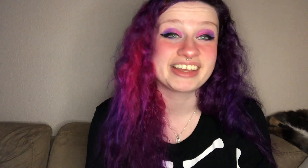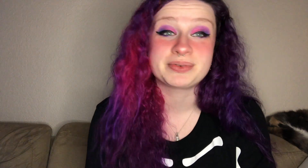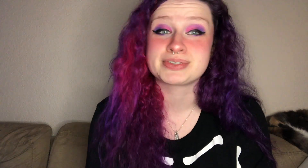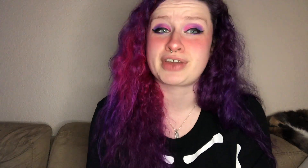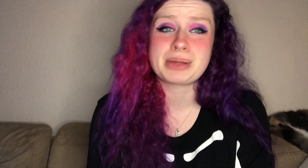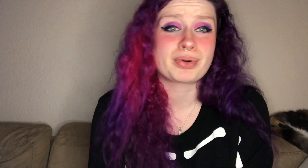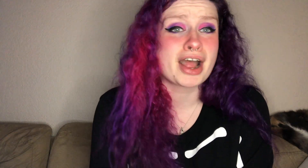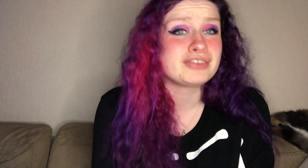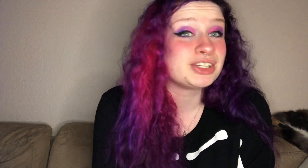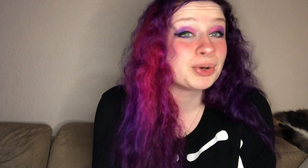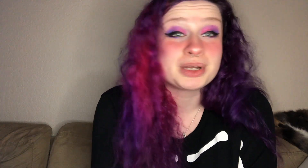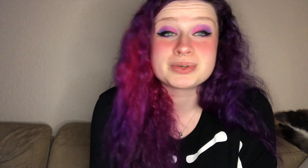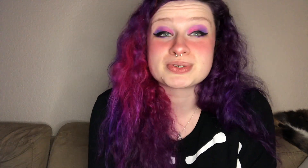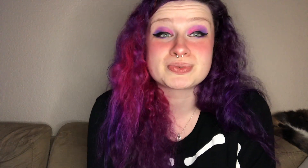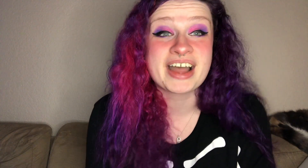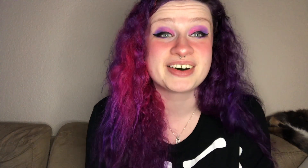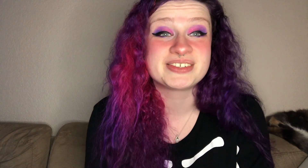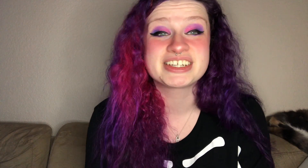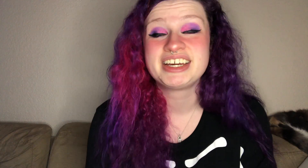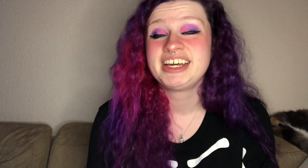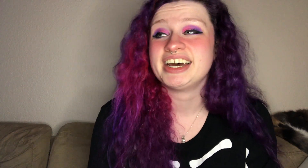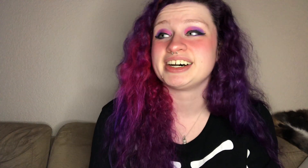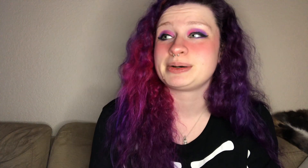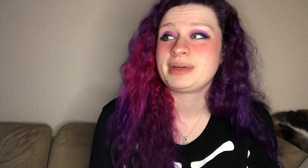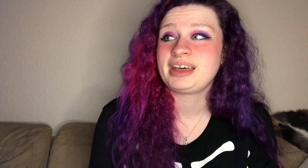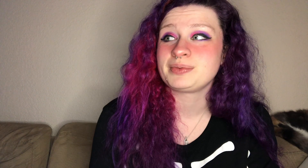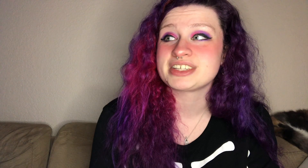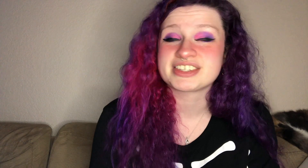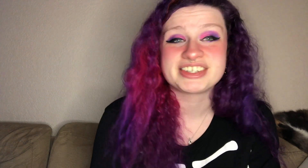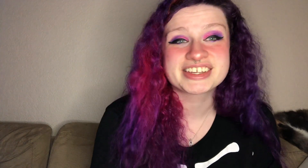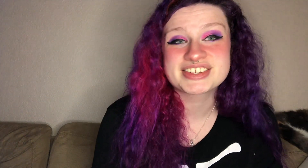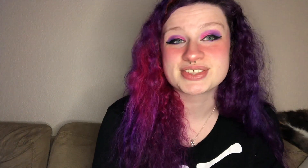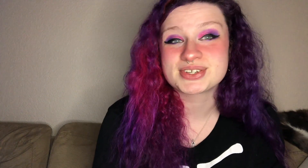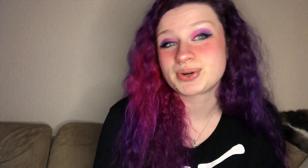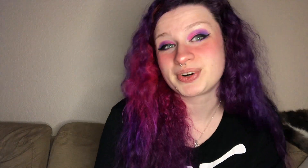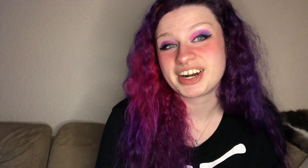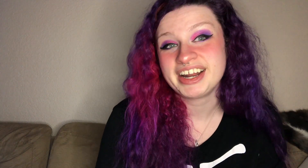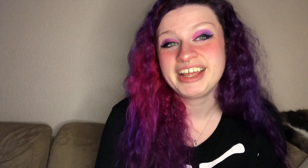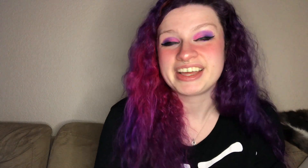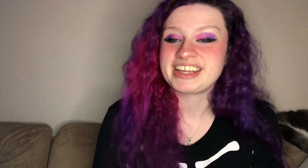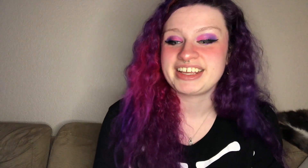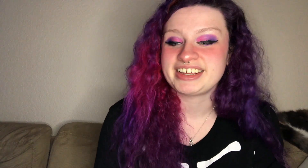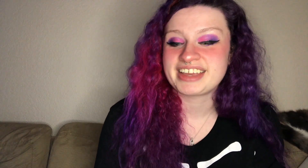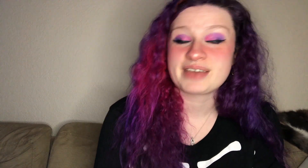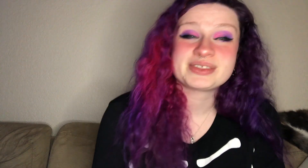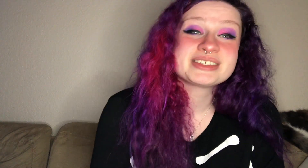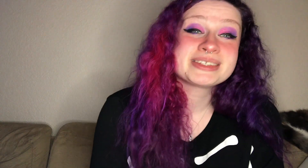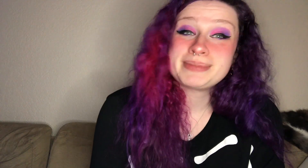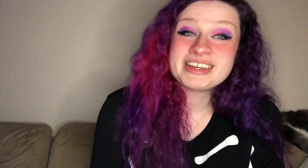it was very private nobody was around um and we stood next to the shore and he gave this speech